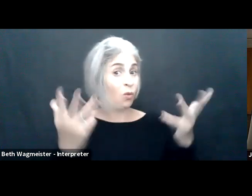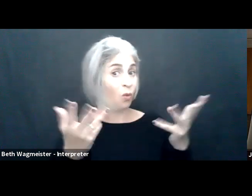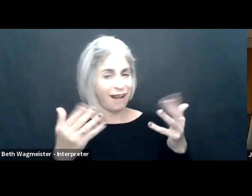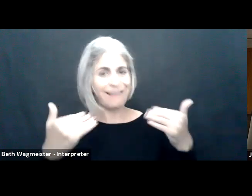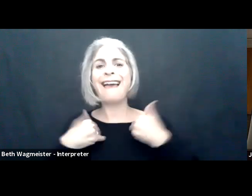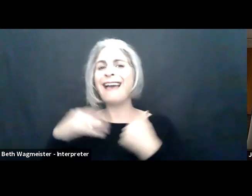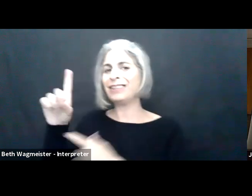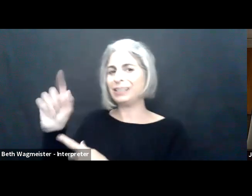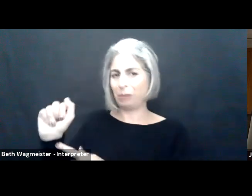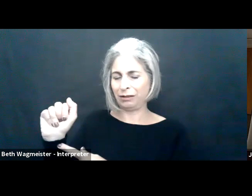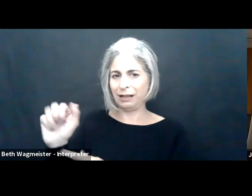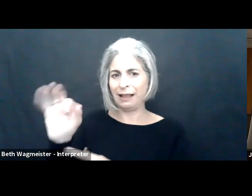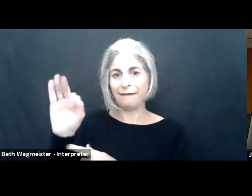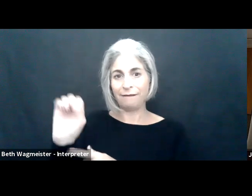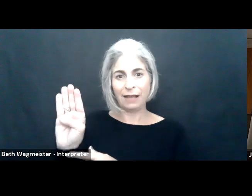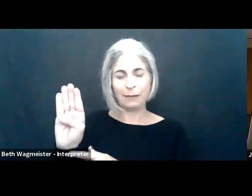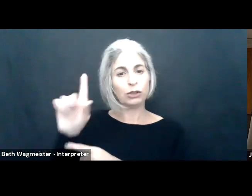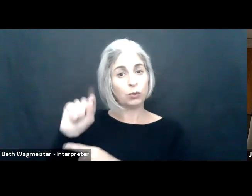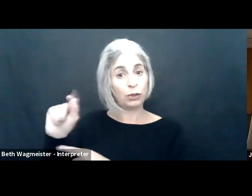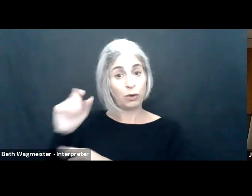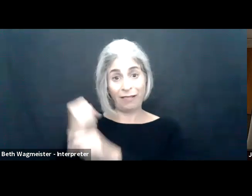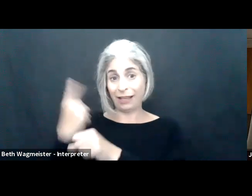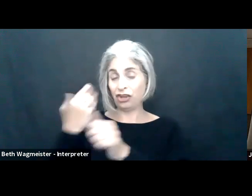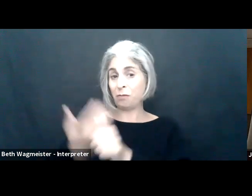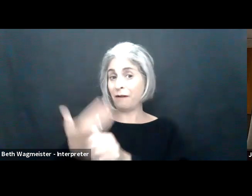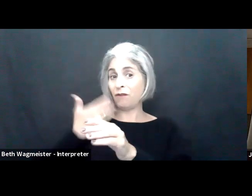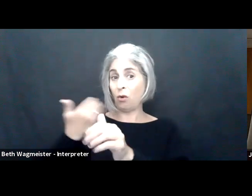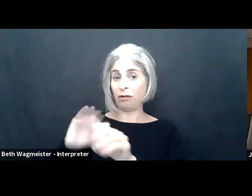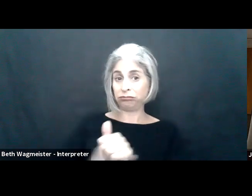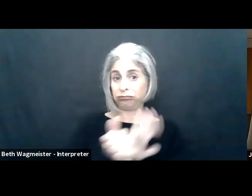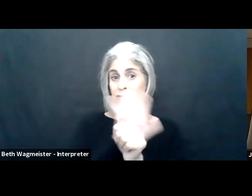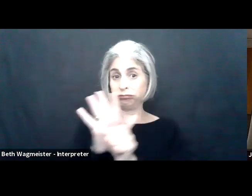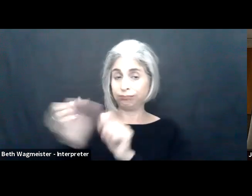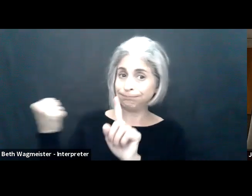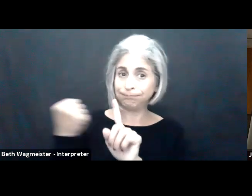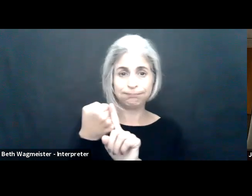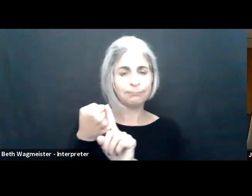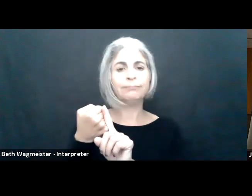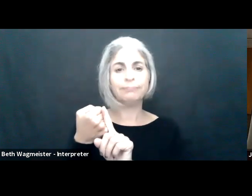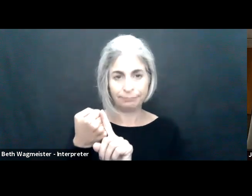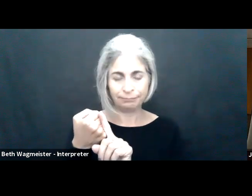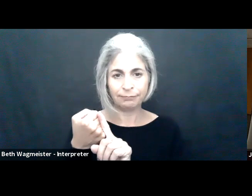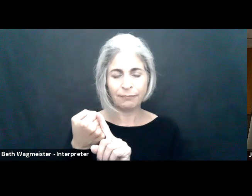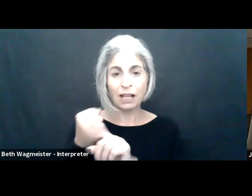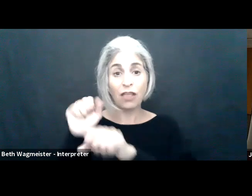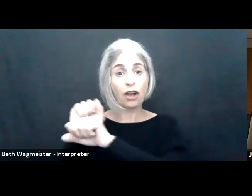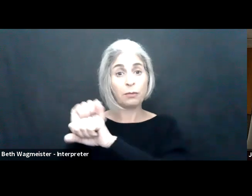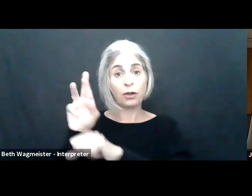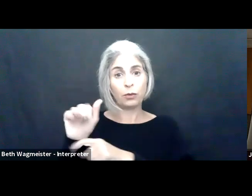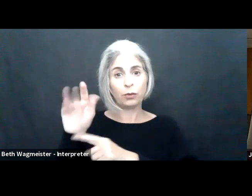report having a disability. In February 2020, a year ago before the